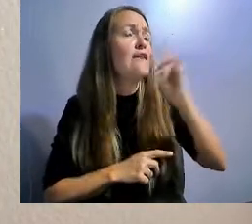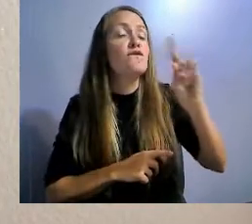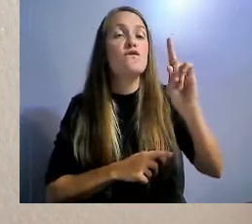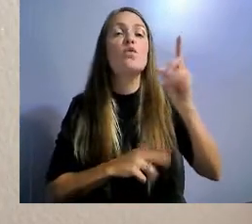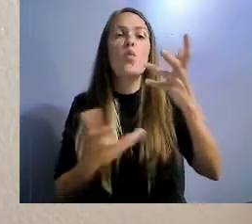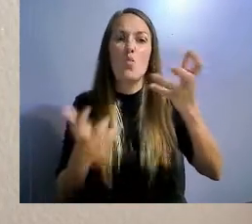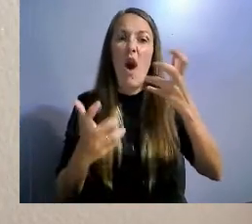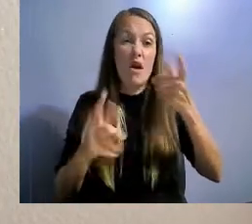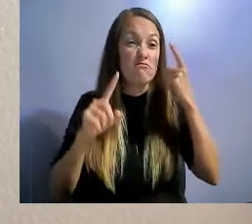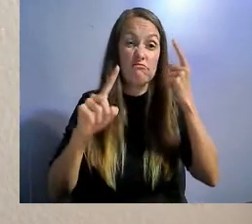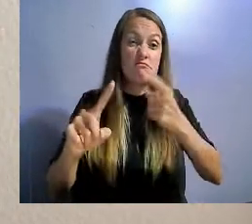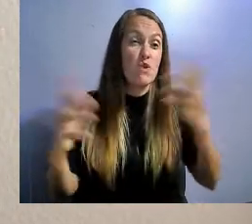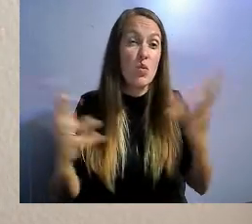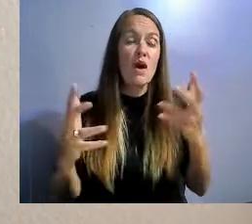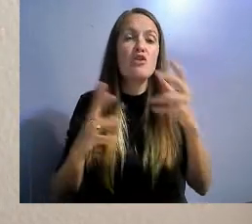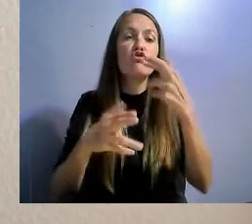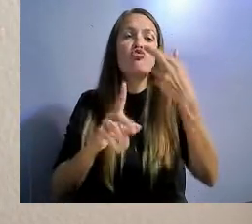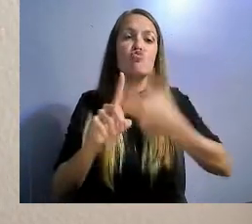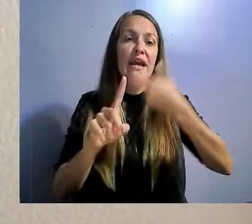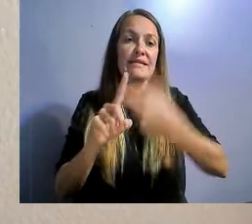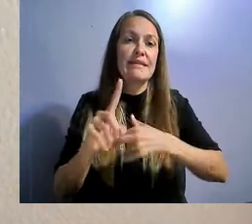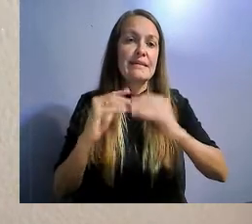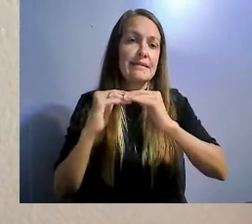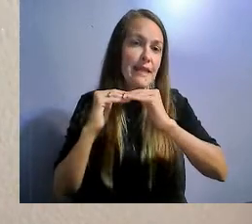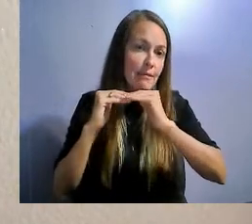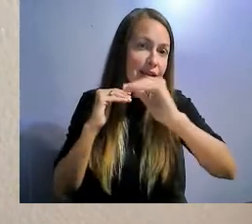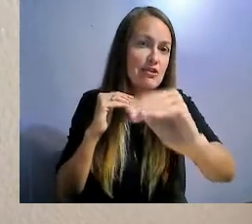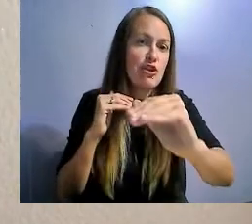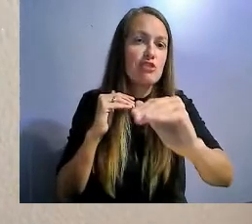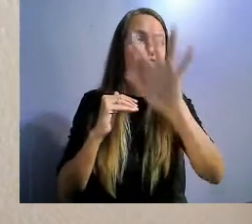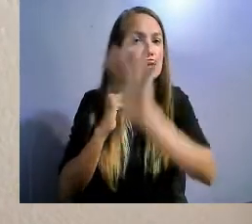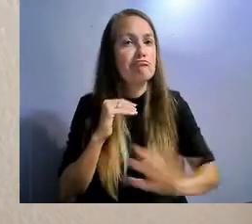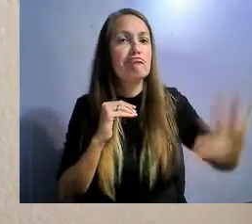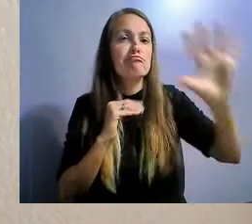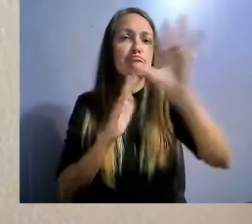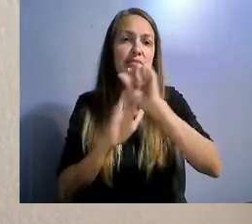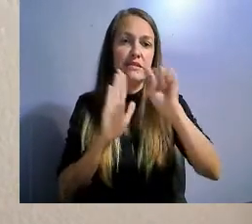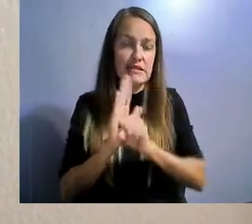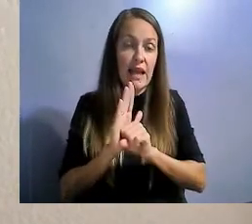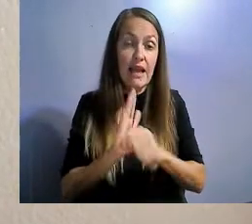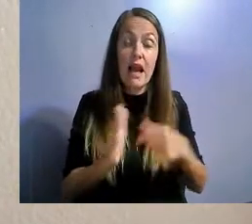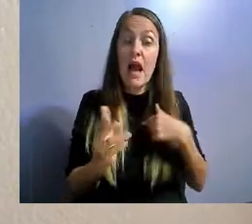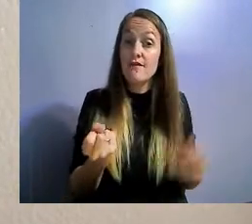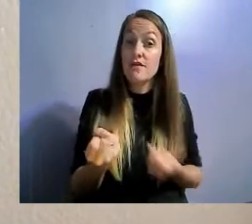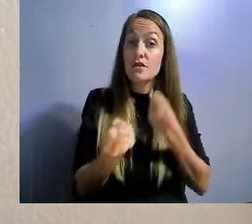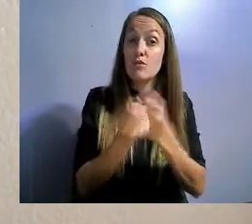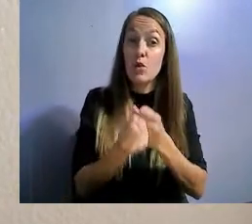I have supported CCDC volunteer lobbyists as they were working